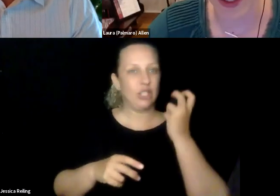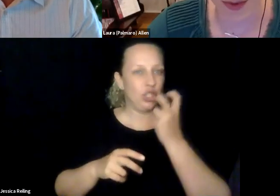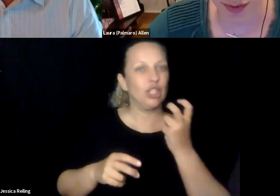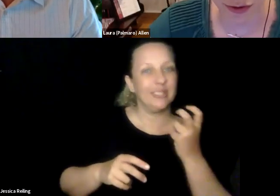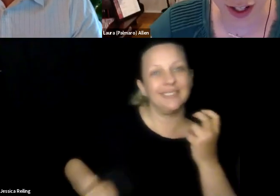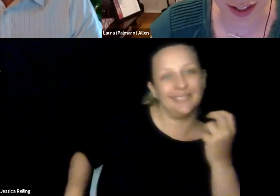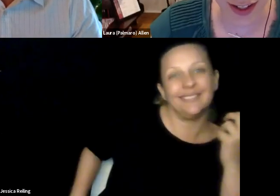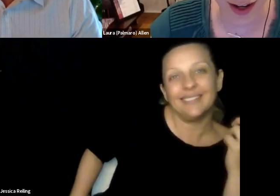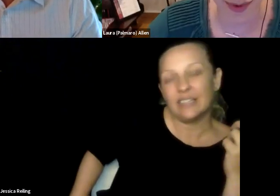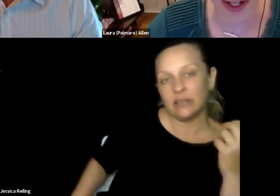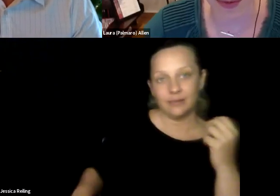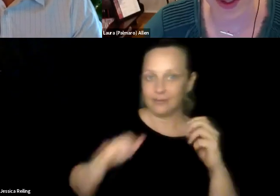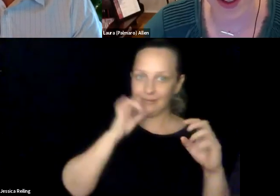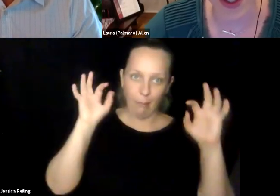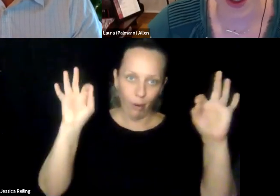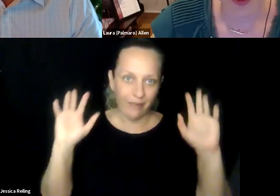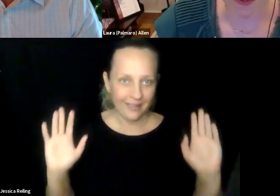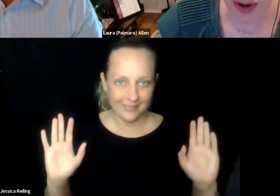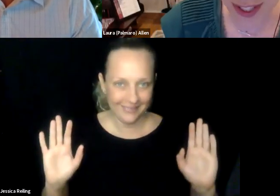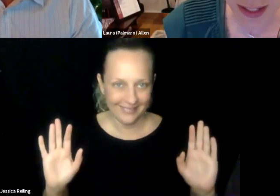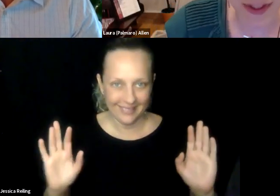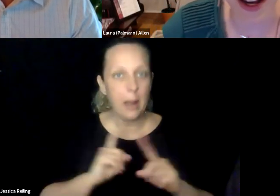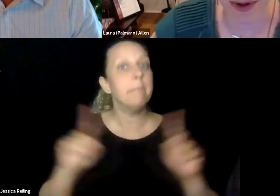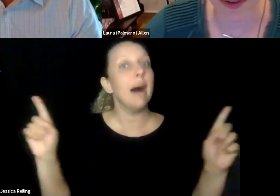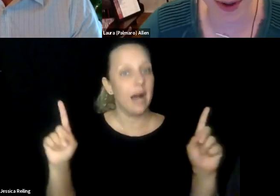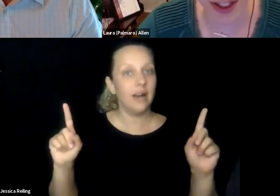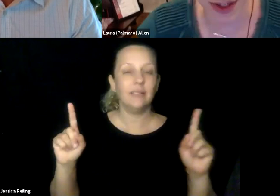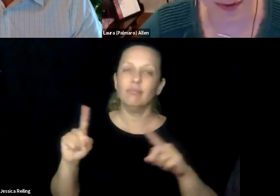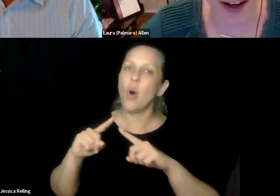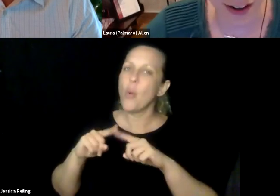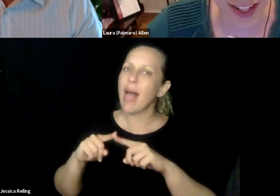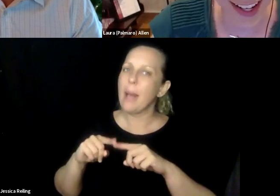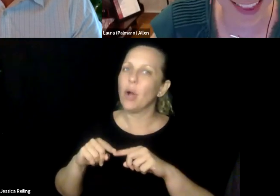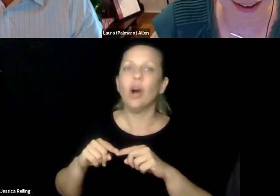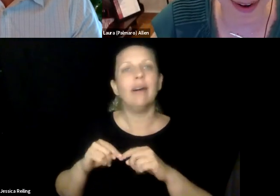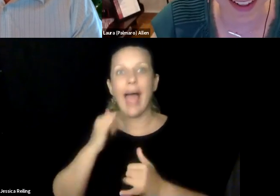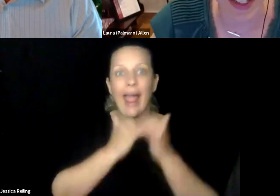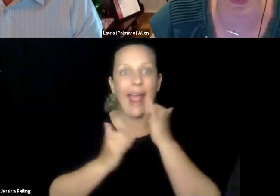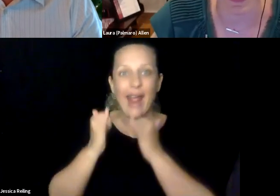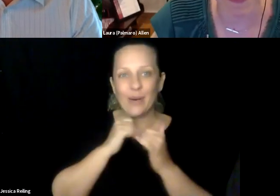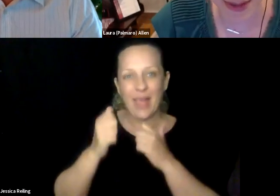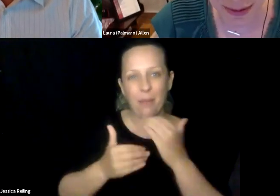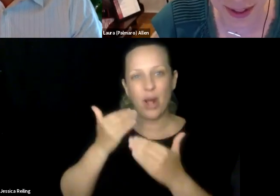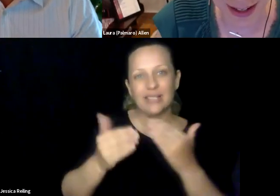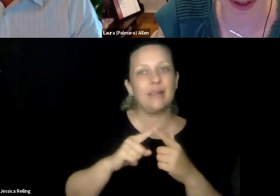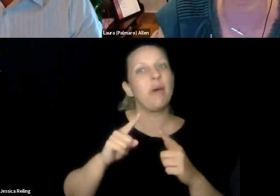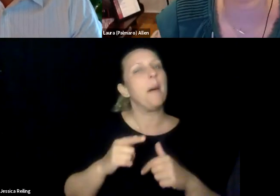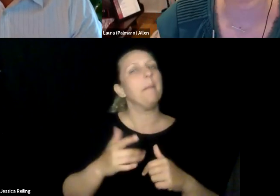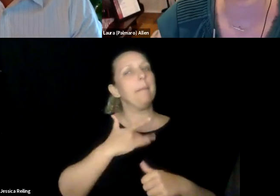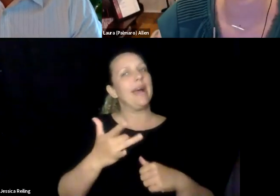OCR software, and being able to use text-to-speech to listen. And that process by no means was perfect. But it was